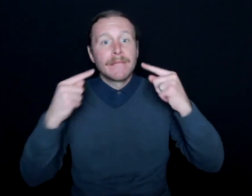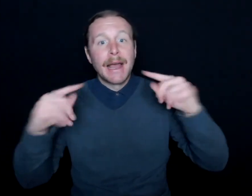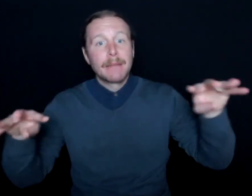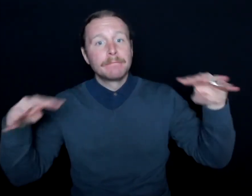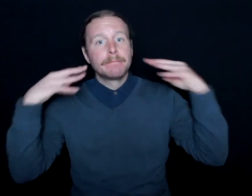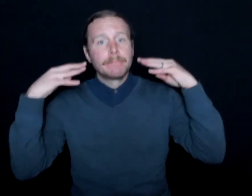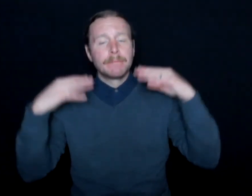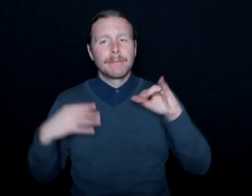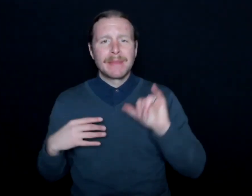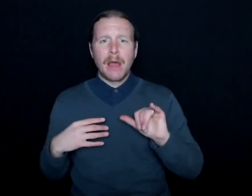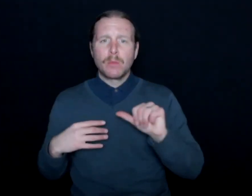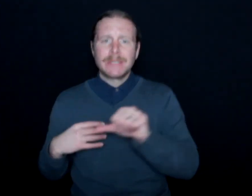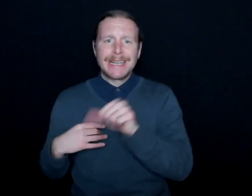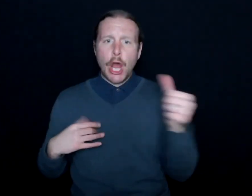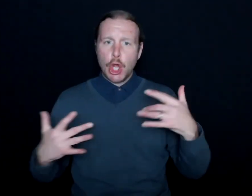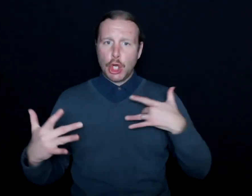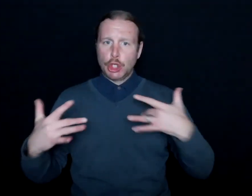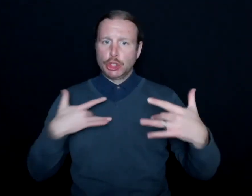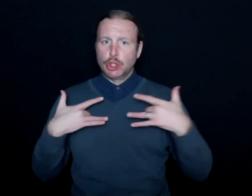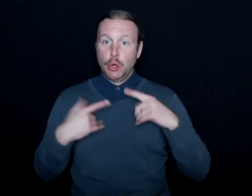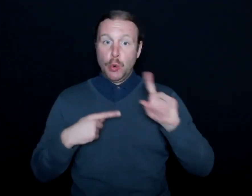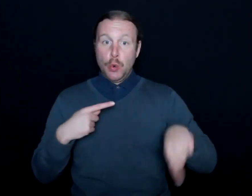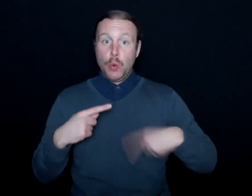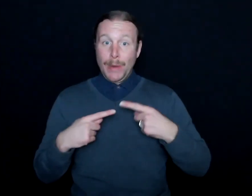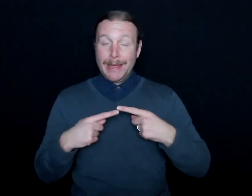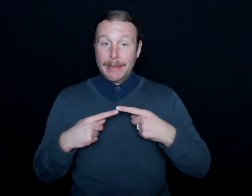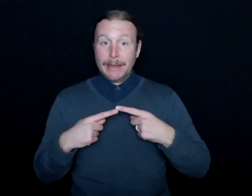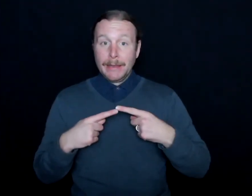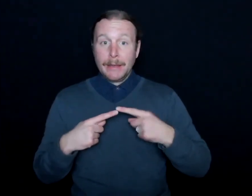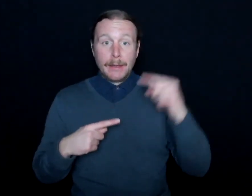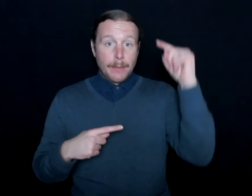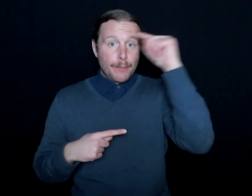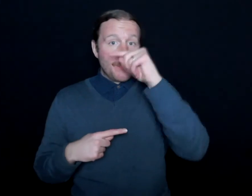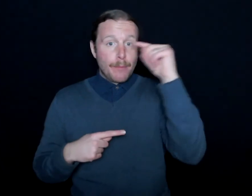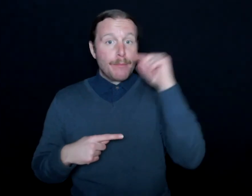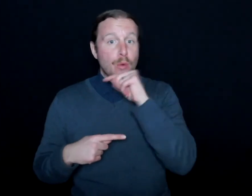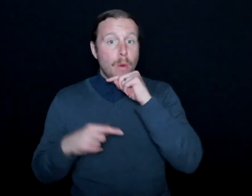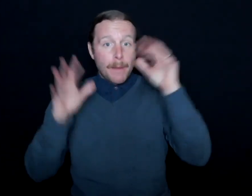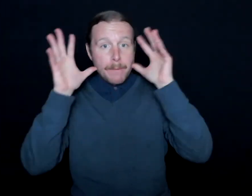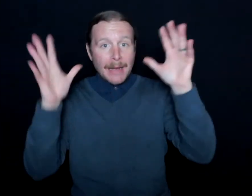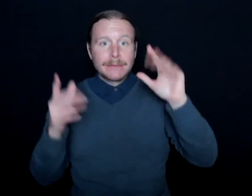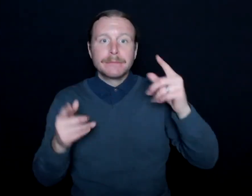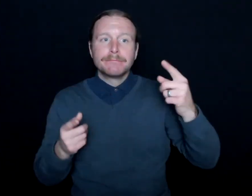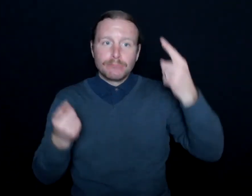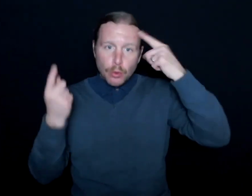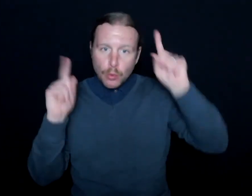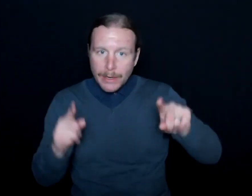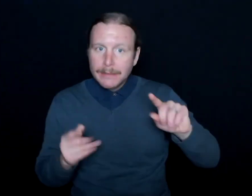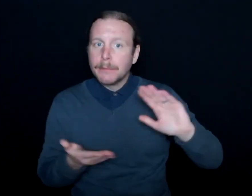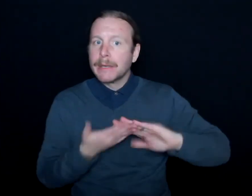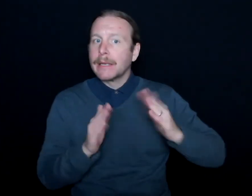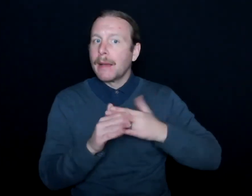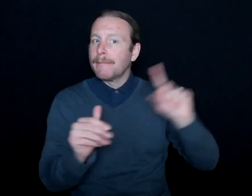And that was another concern of mine when the Milwaukee Bucks agreed to becoming the first professional sports team to provide an interpreter.